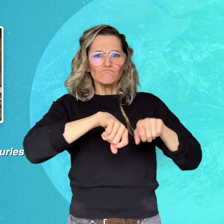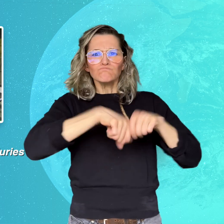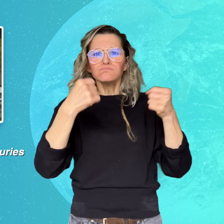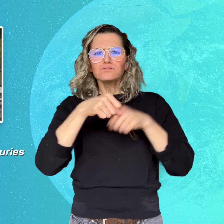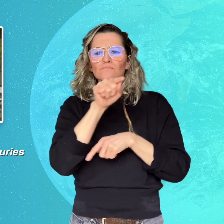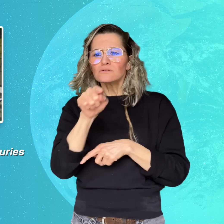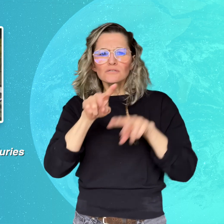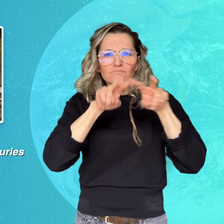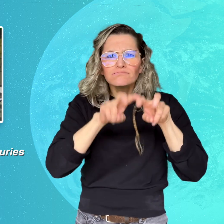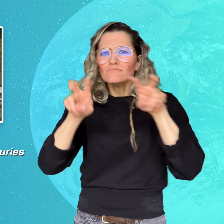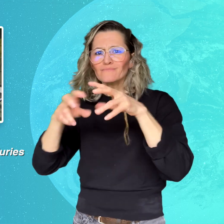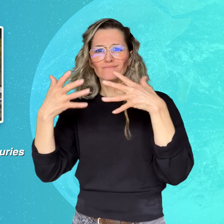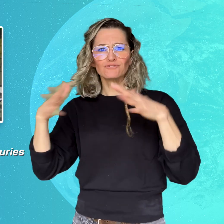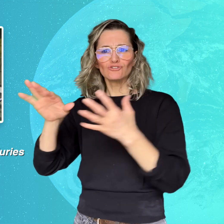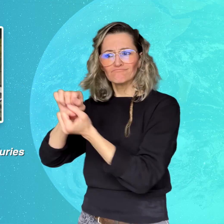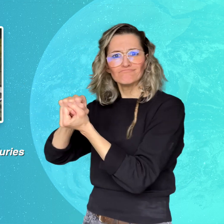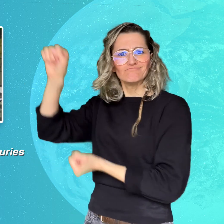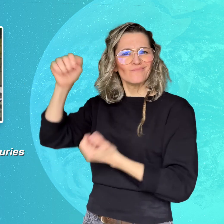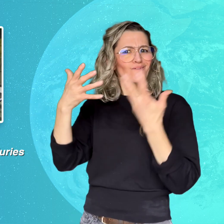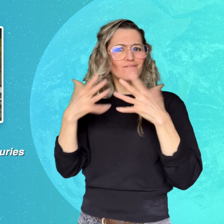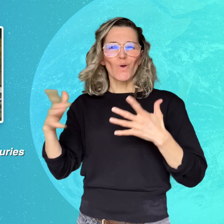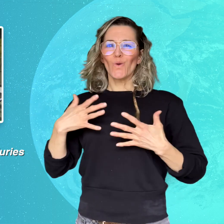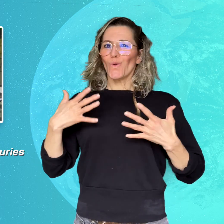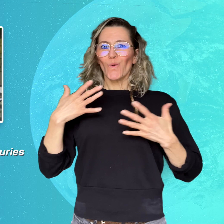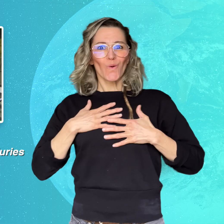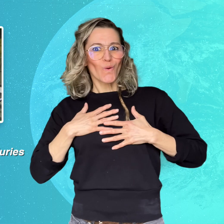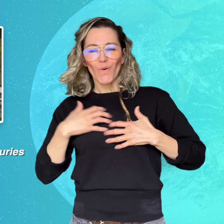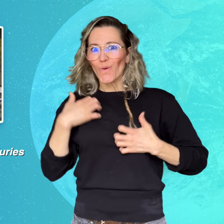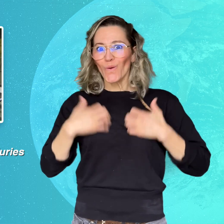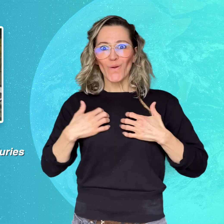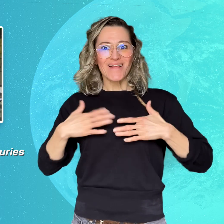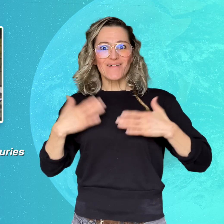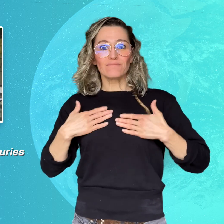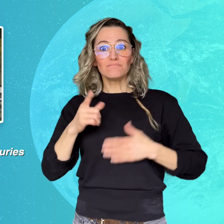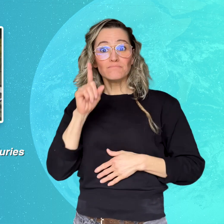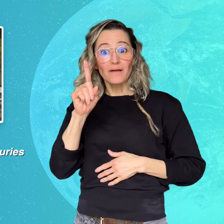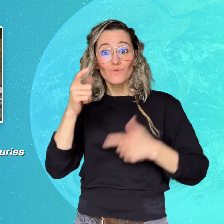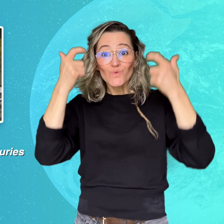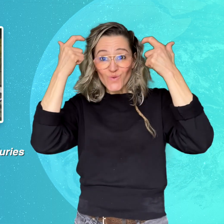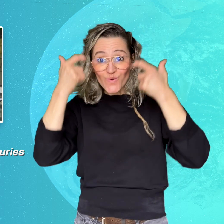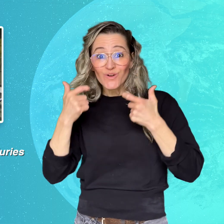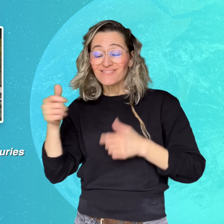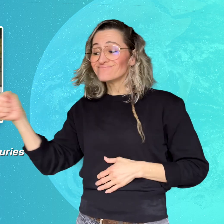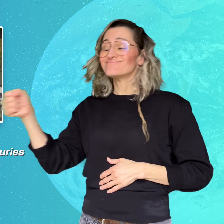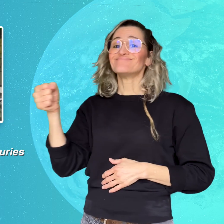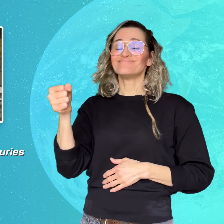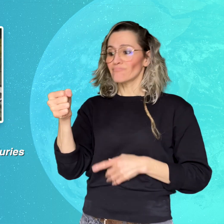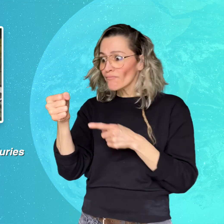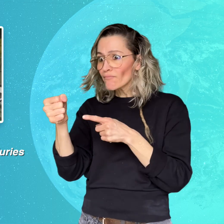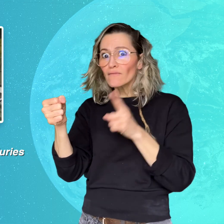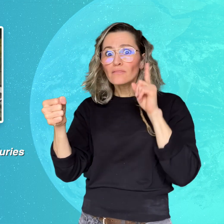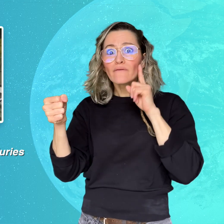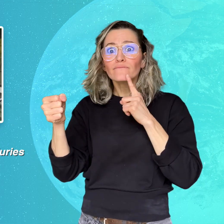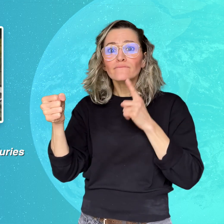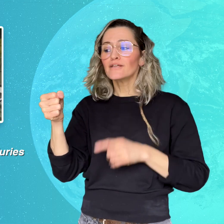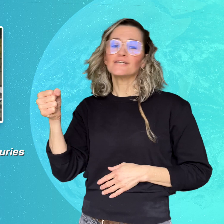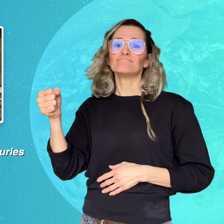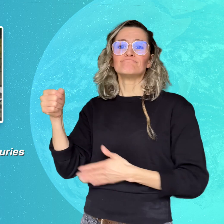But once the courts found out Phillips was Deaf, he was excluded